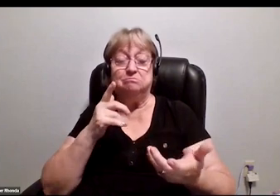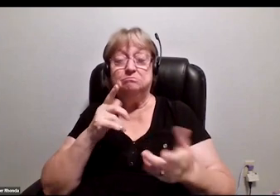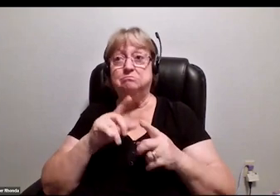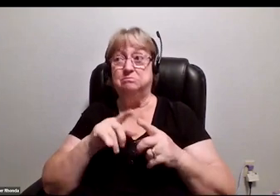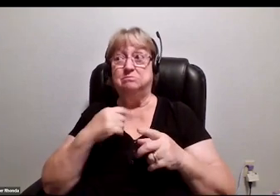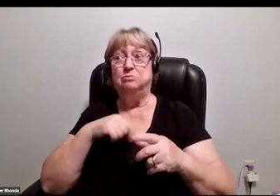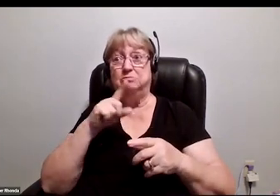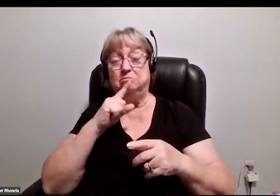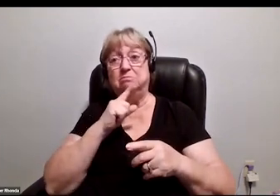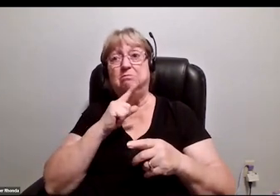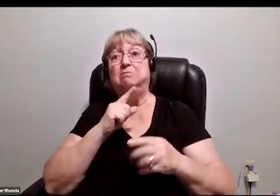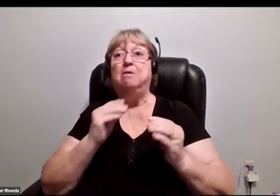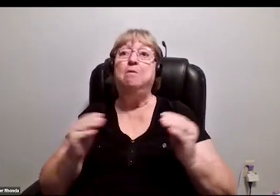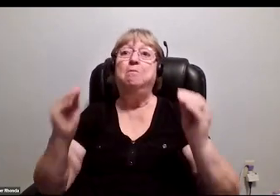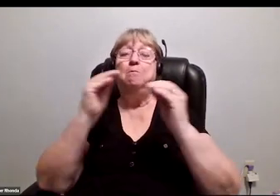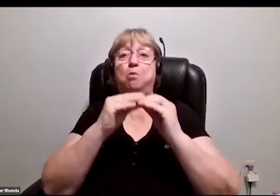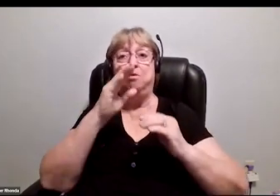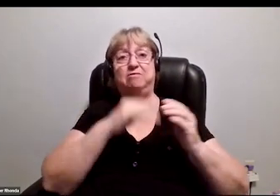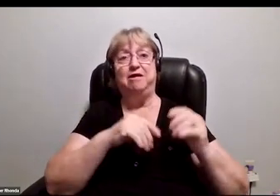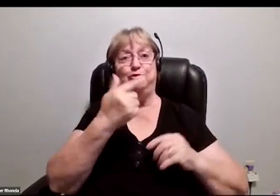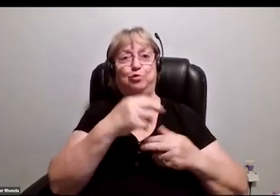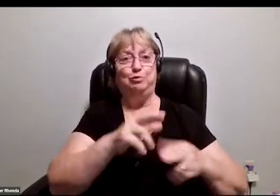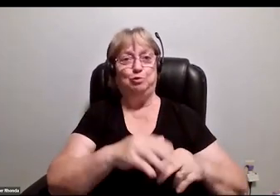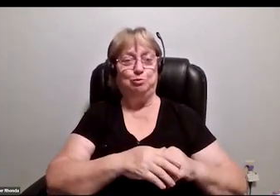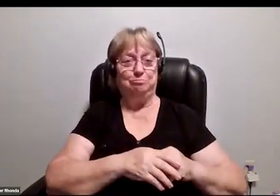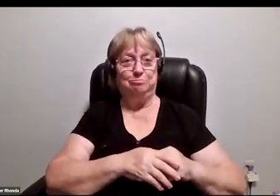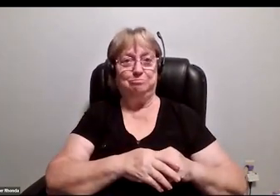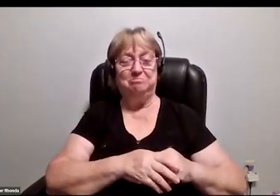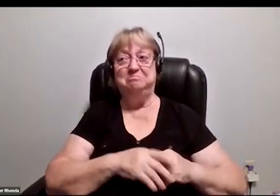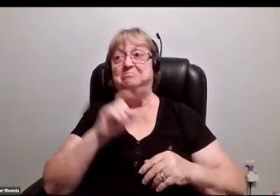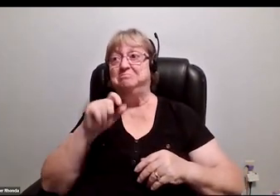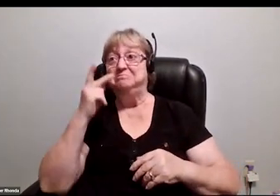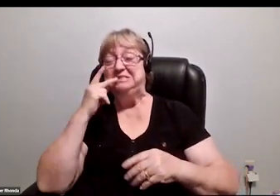We need to go beyond the green room and see disability in the boardroom,